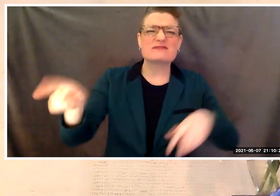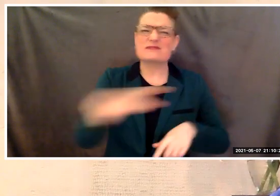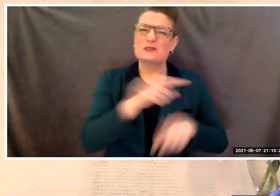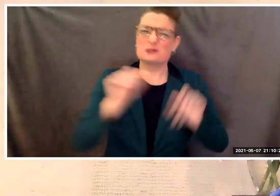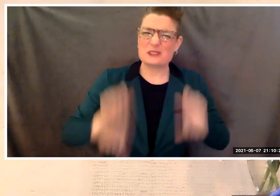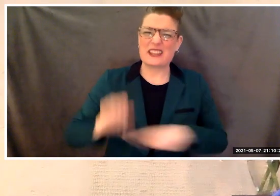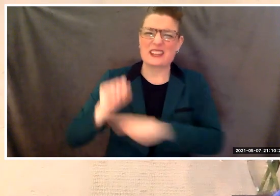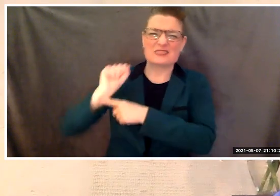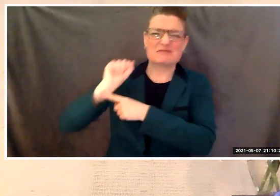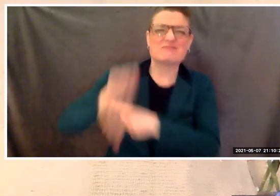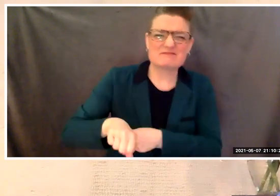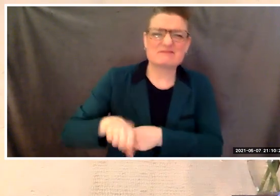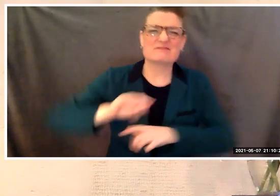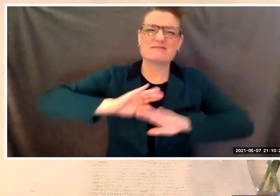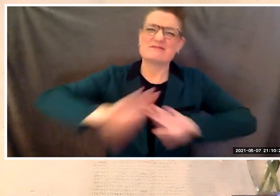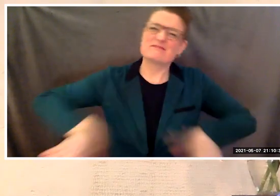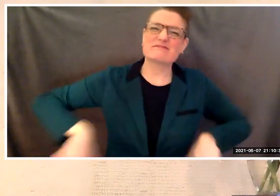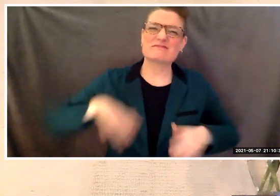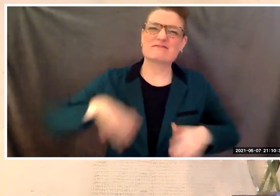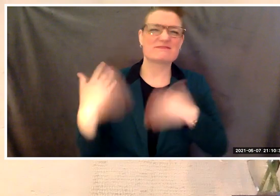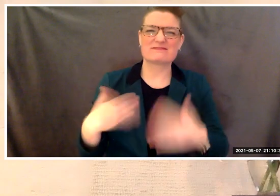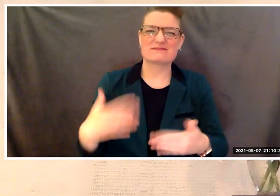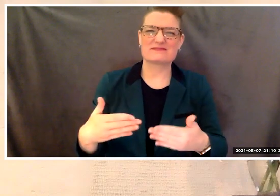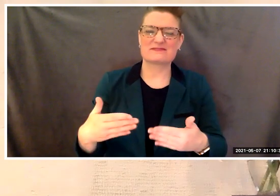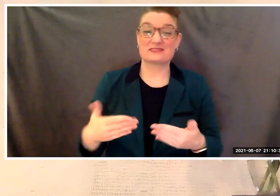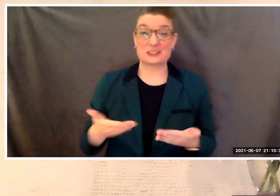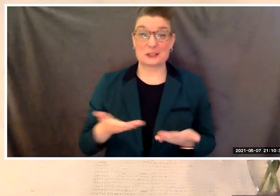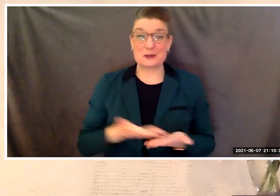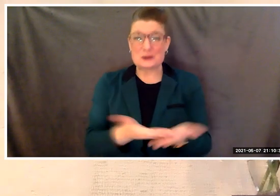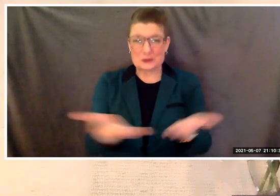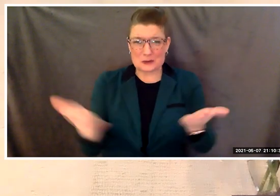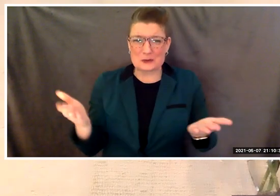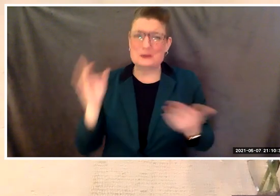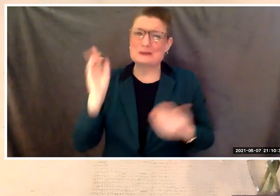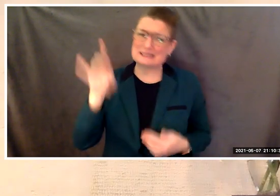Today graduates you've achieved the dream